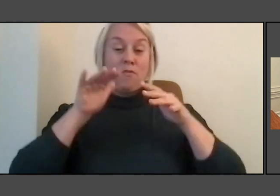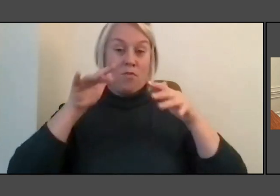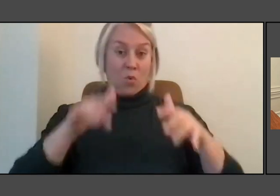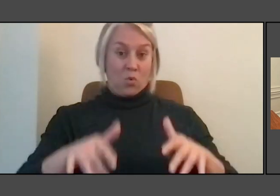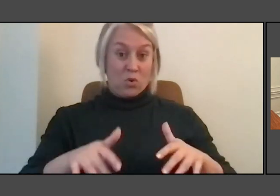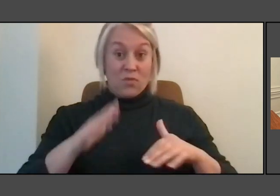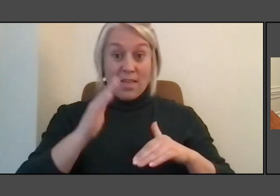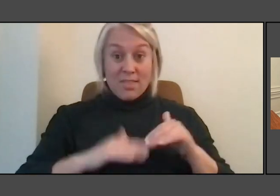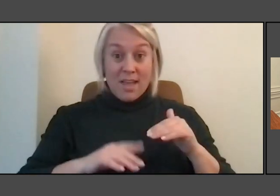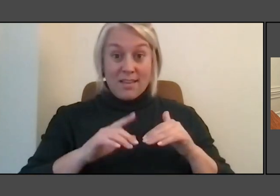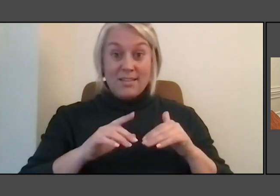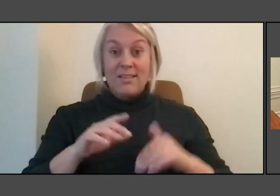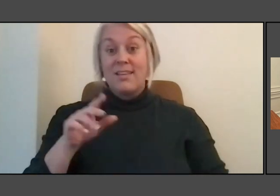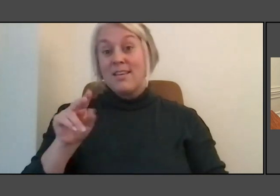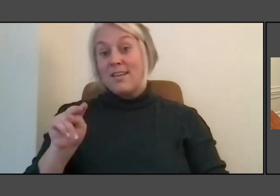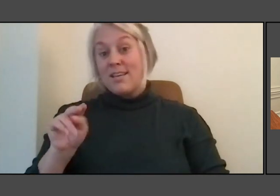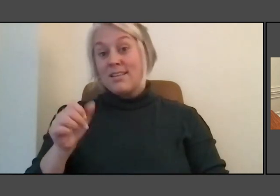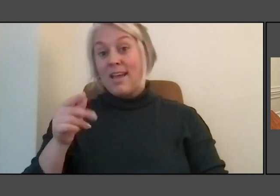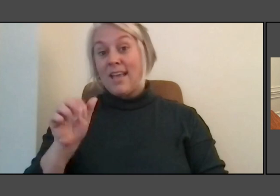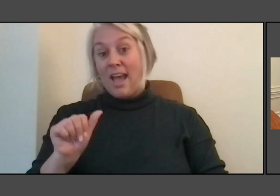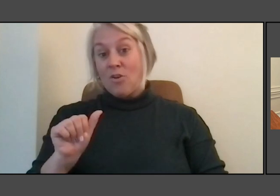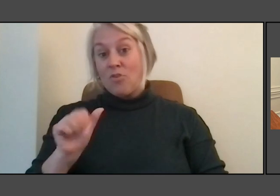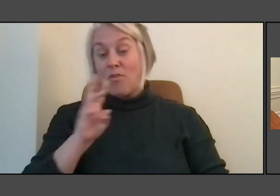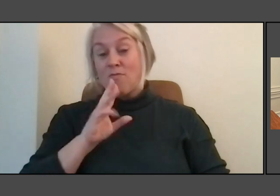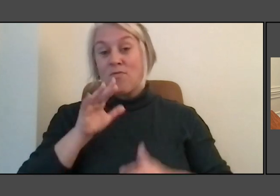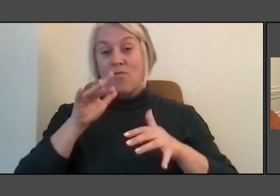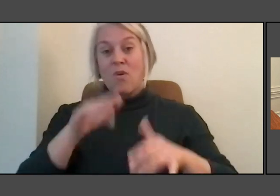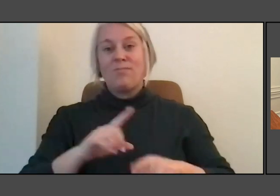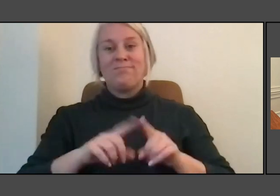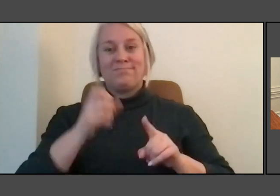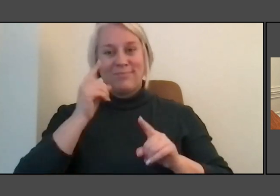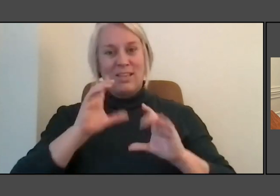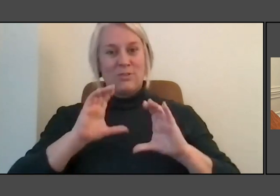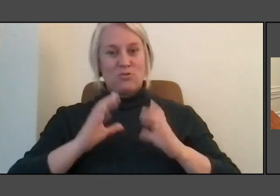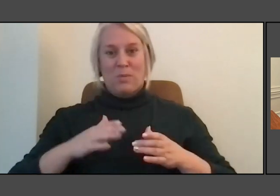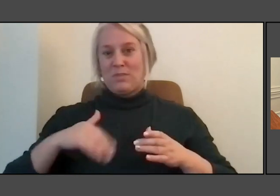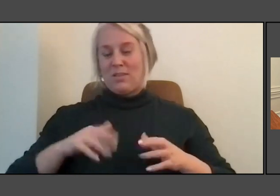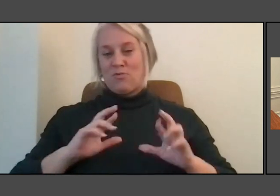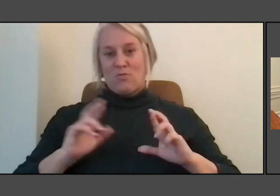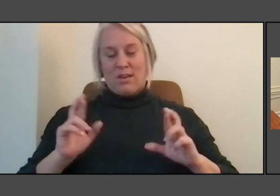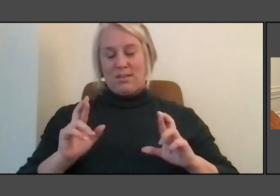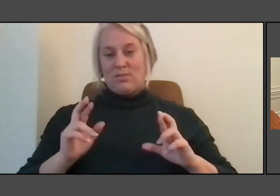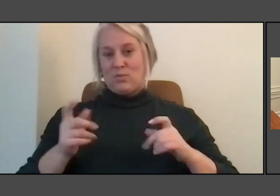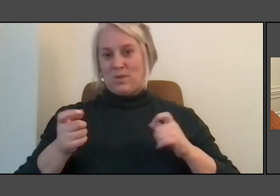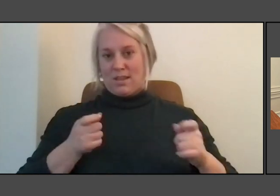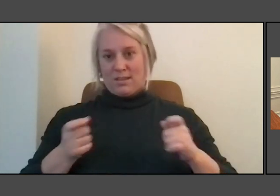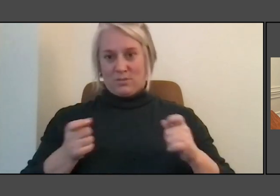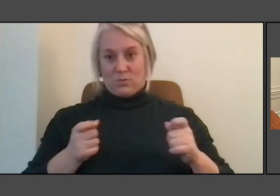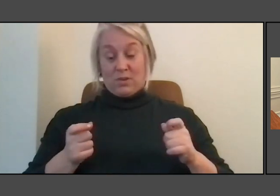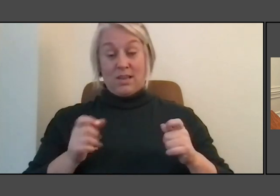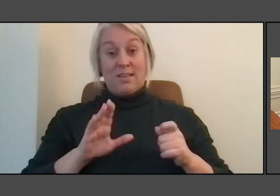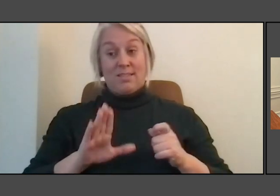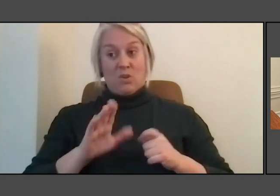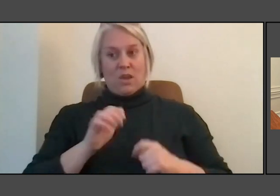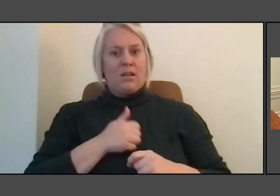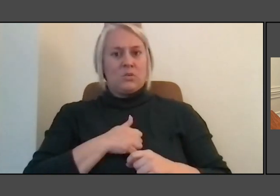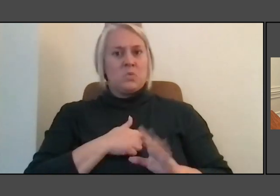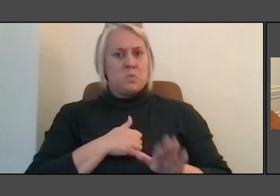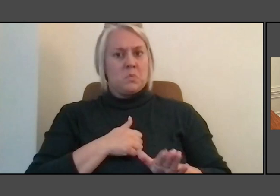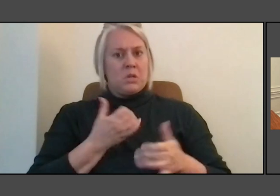But the tribes aren't ready to deal with it and their attitude is it's will still be there seven generations from now.